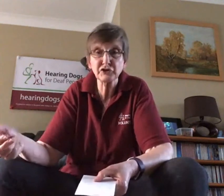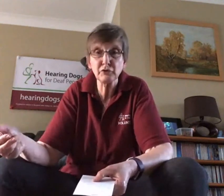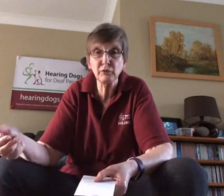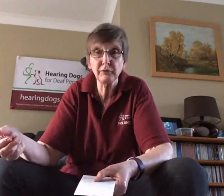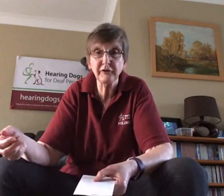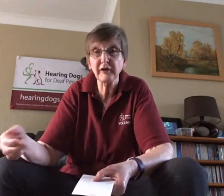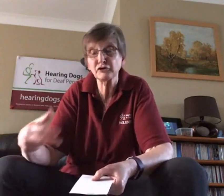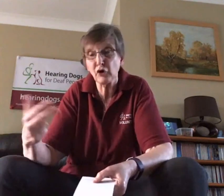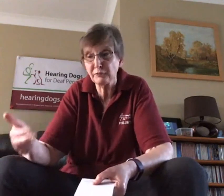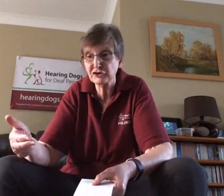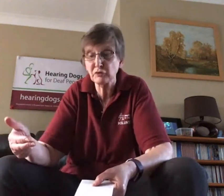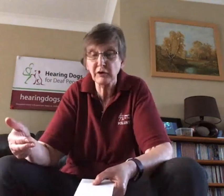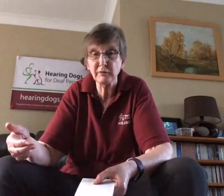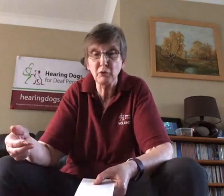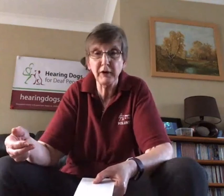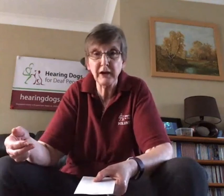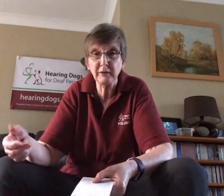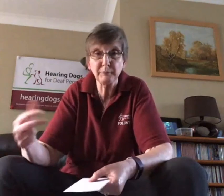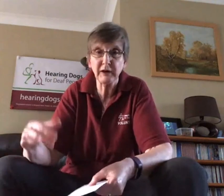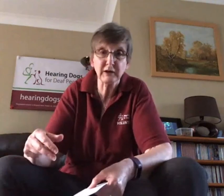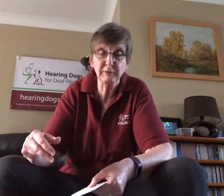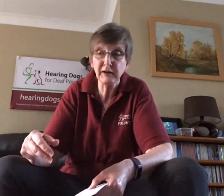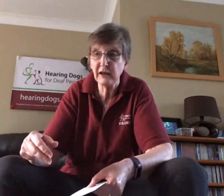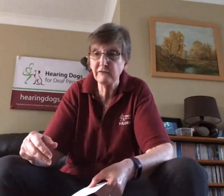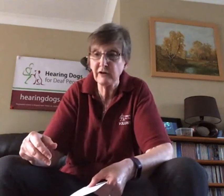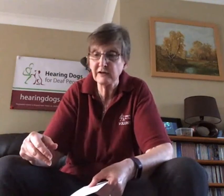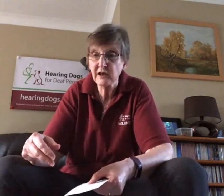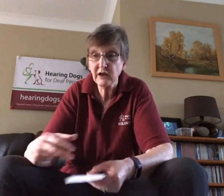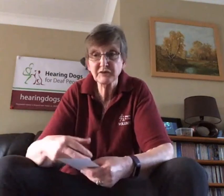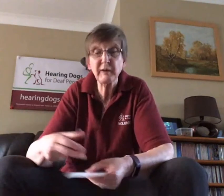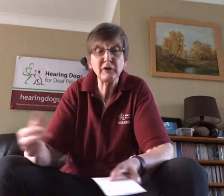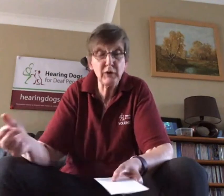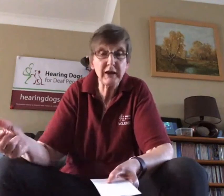so they dropped off at school in the morning and picked up in the evenings spend the weekends